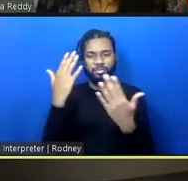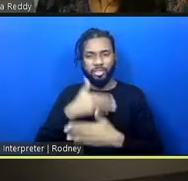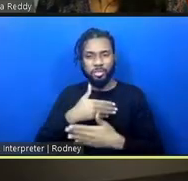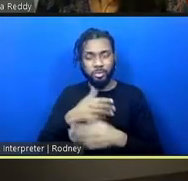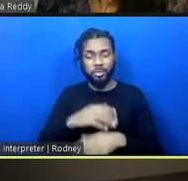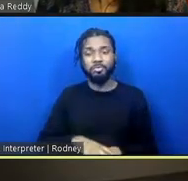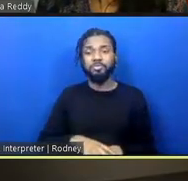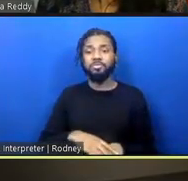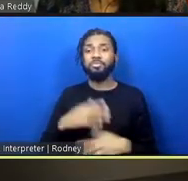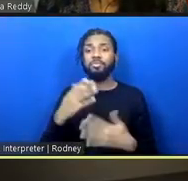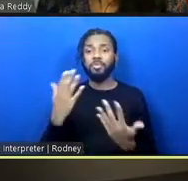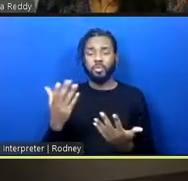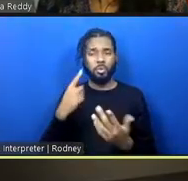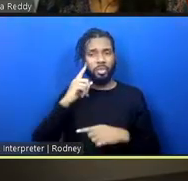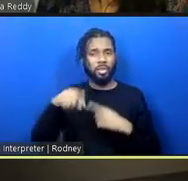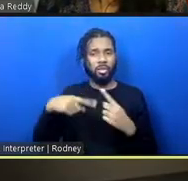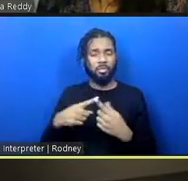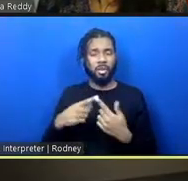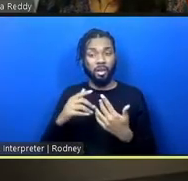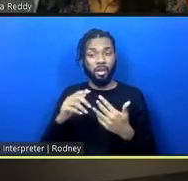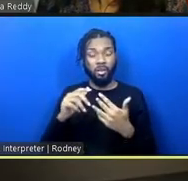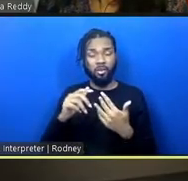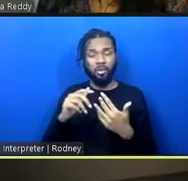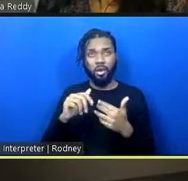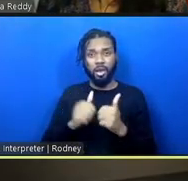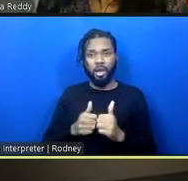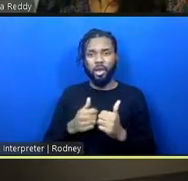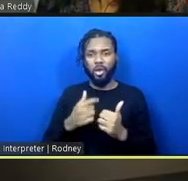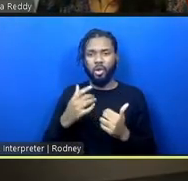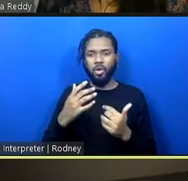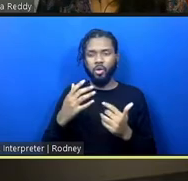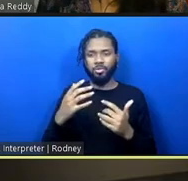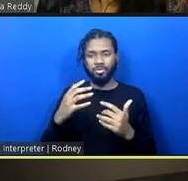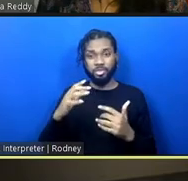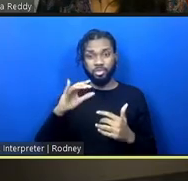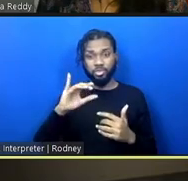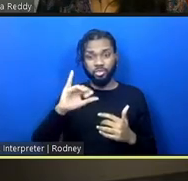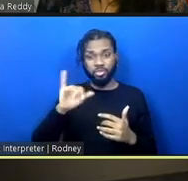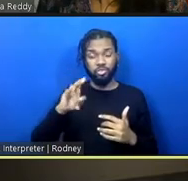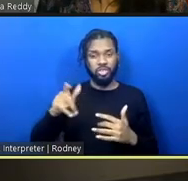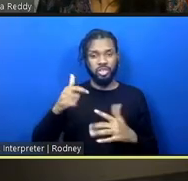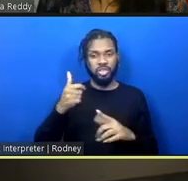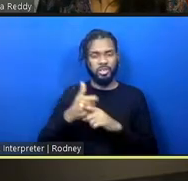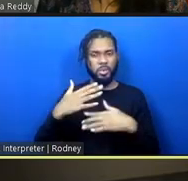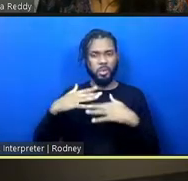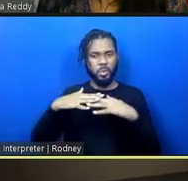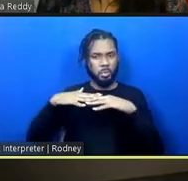kind of saturatedness of the jail and density, because at the time when we